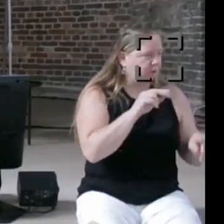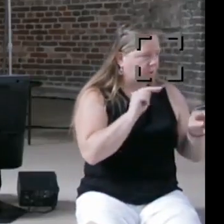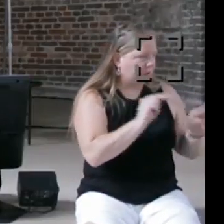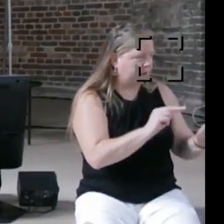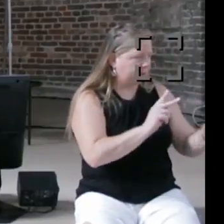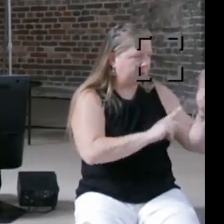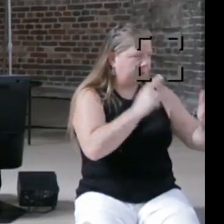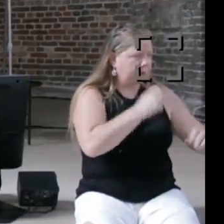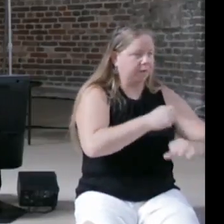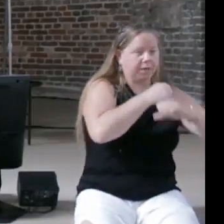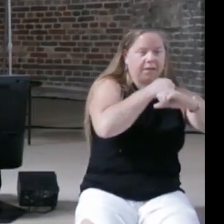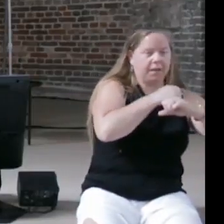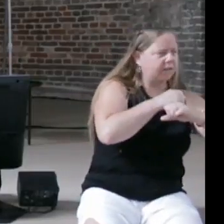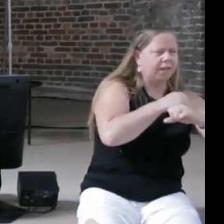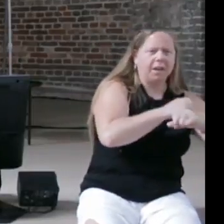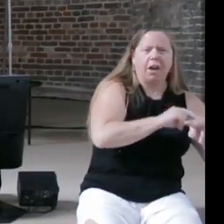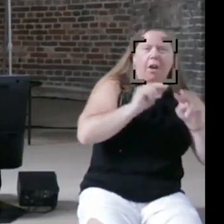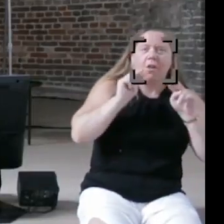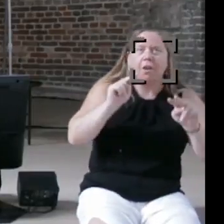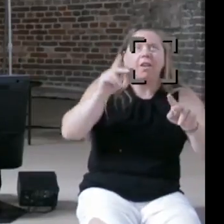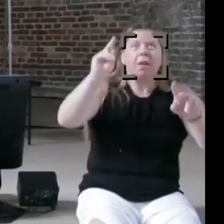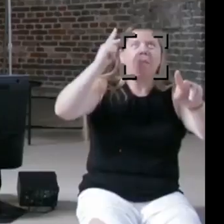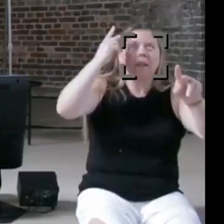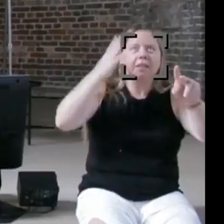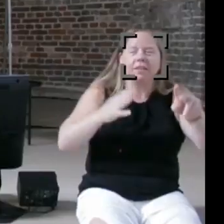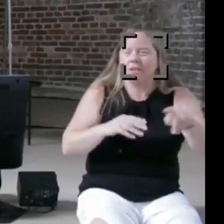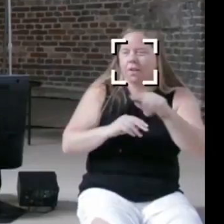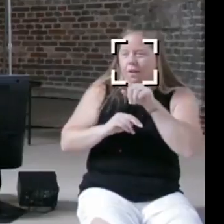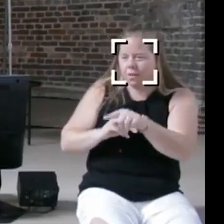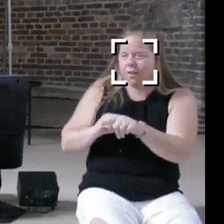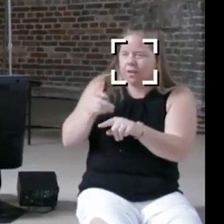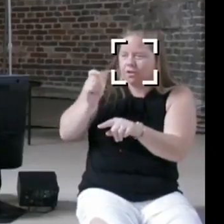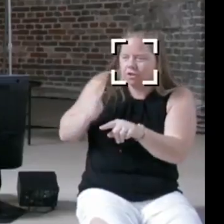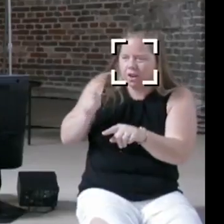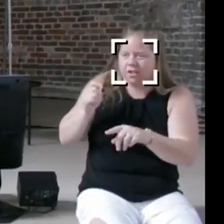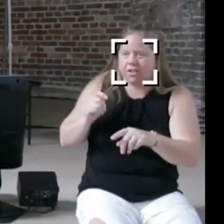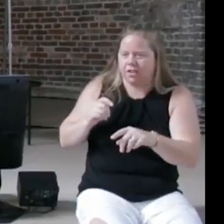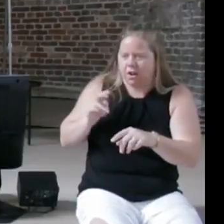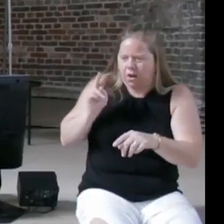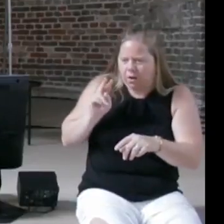politicians to look at the judges and say let's look at the history of the judges across